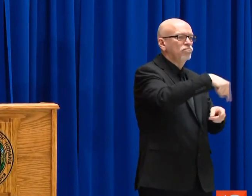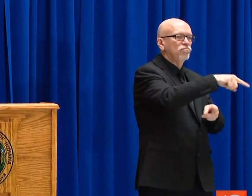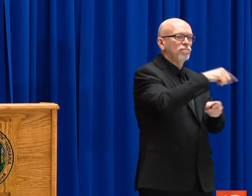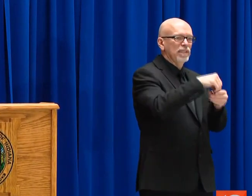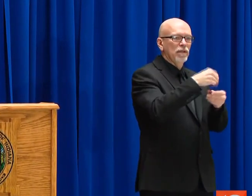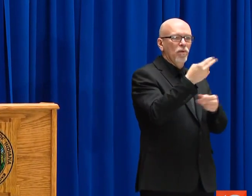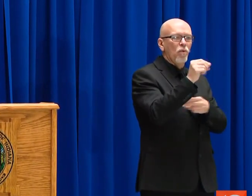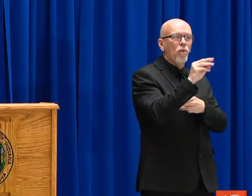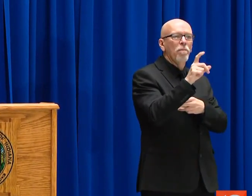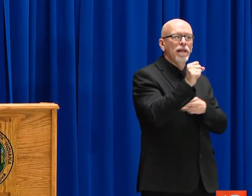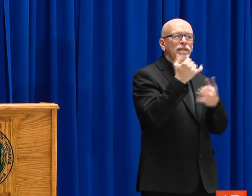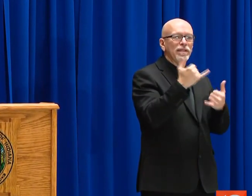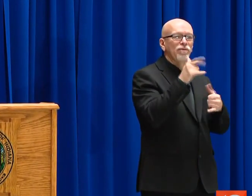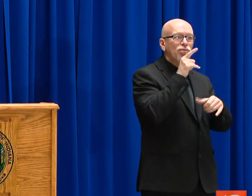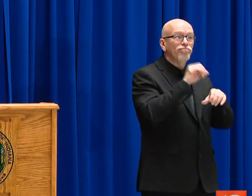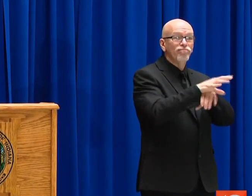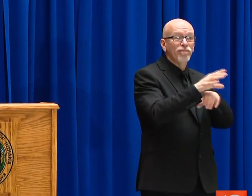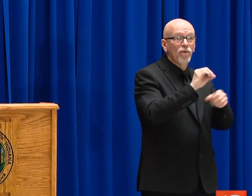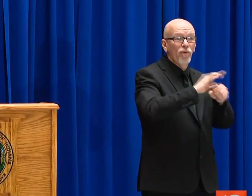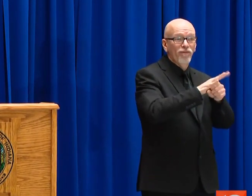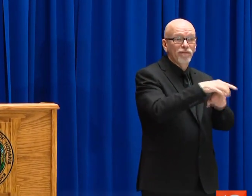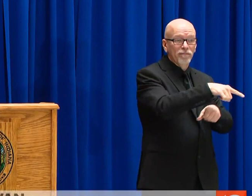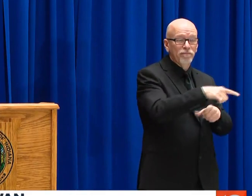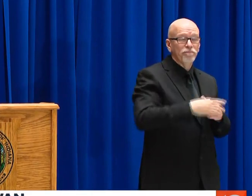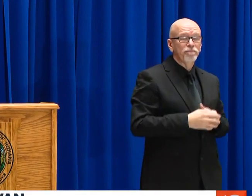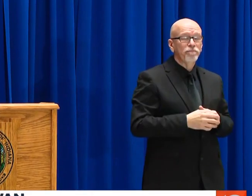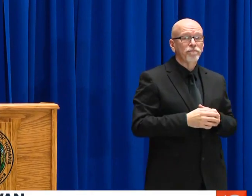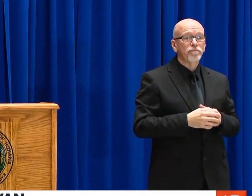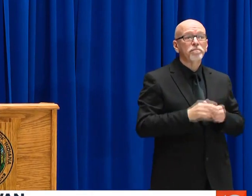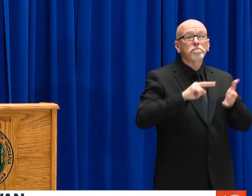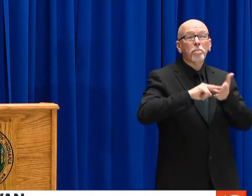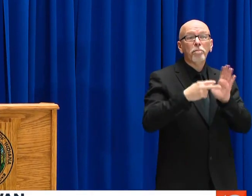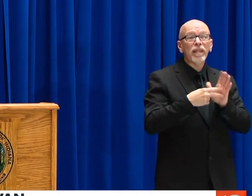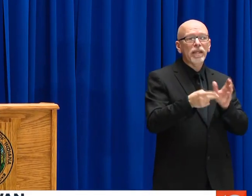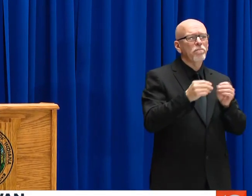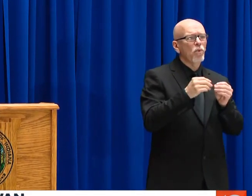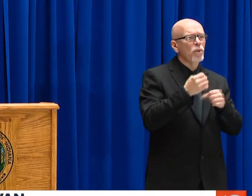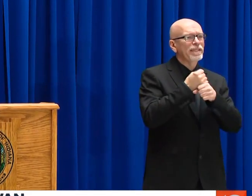TODAY WE CAN ANNOUNCE THAT WE HAVE SECURED A LOCATION TO ALLOW FOR QUARANTINE AND SELF CARE FOR